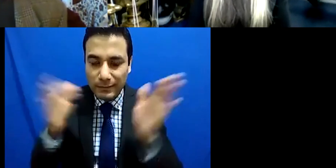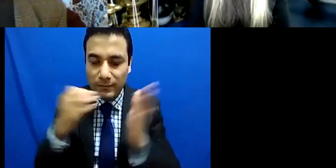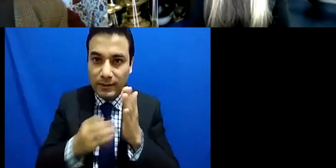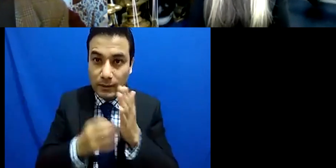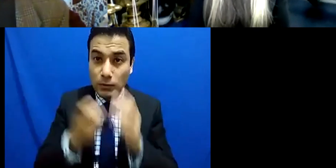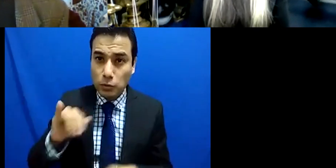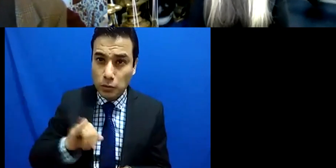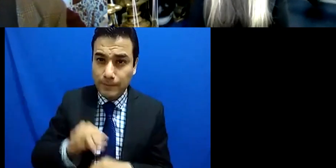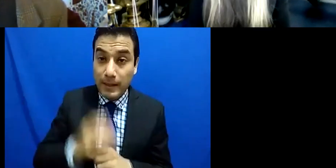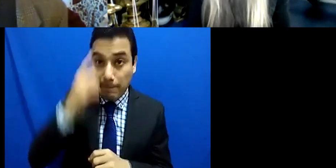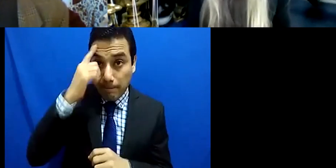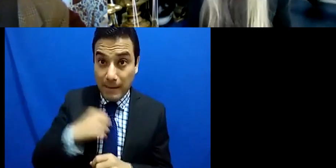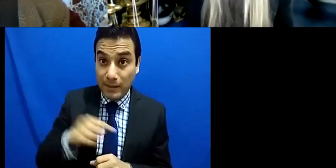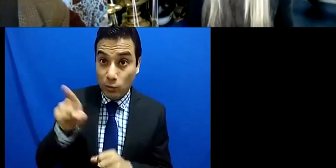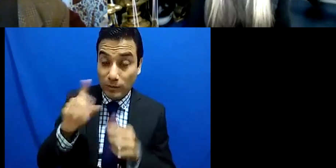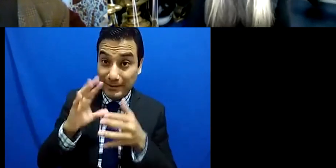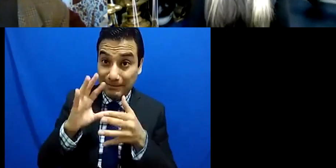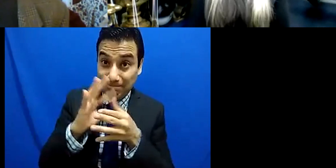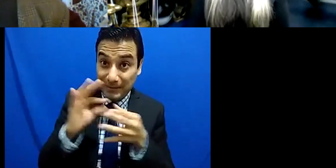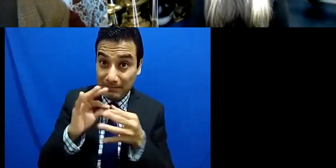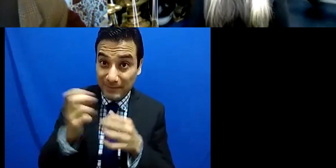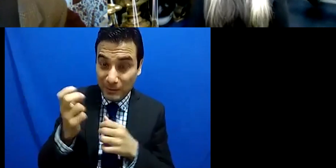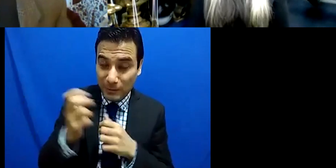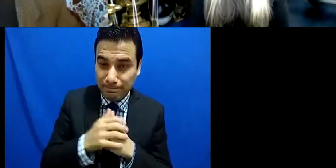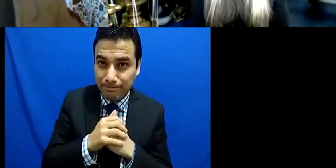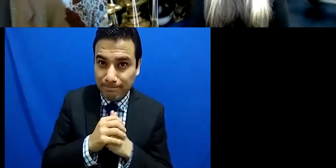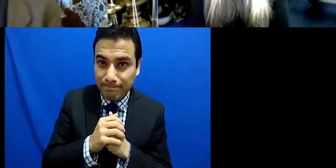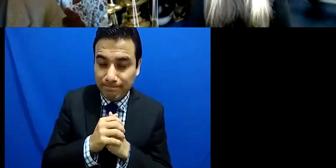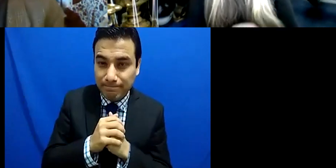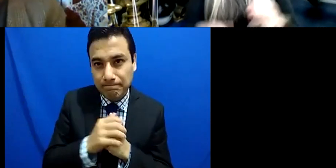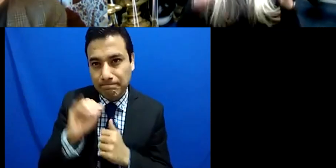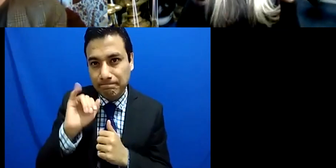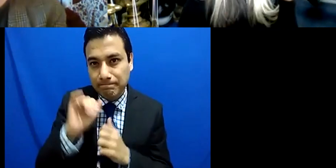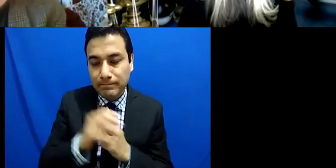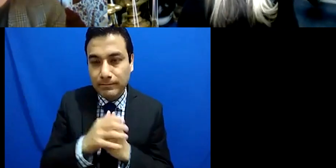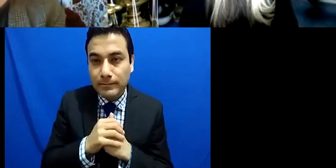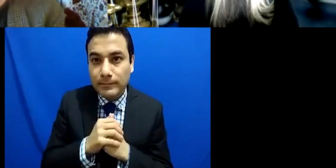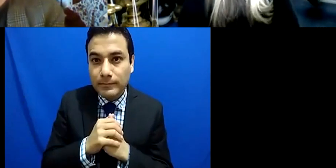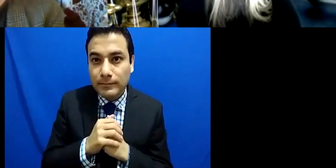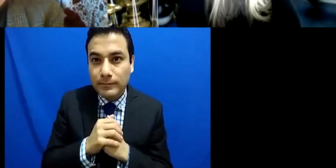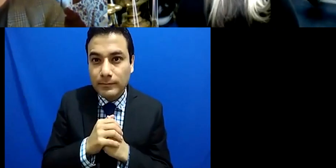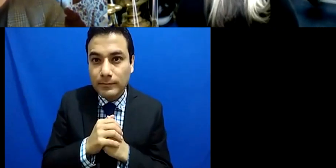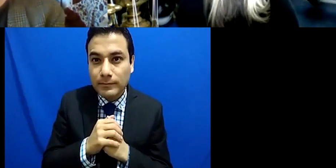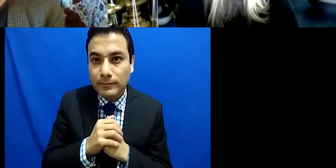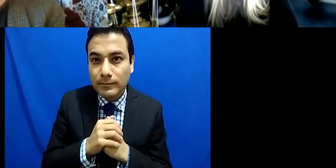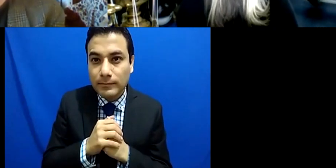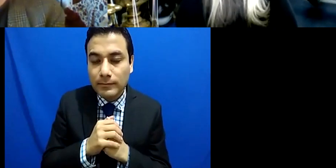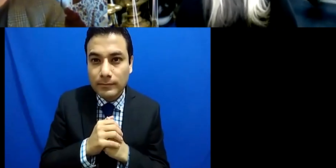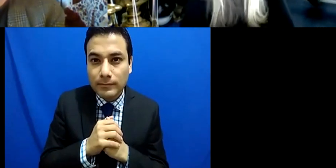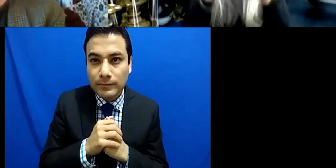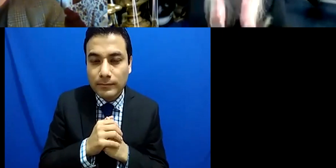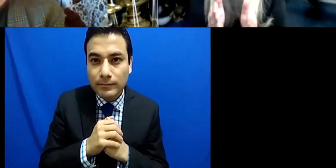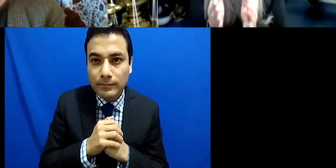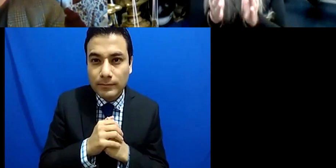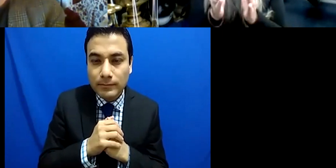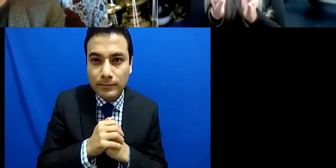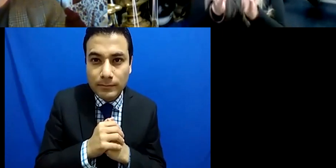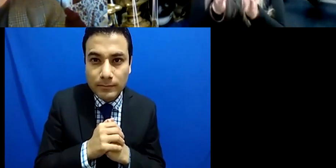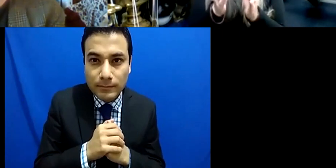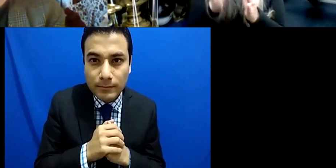It was still very much of the ethos whereby the majority of the students would